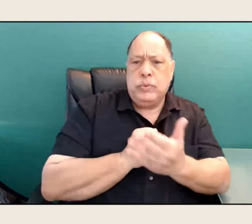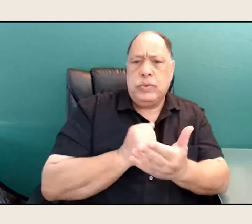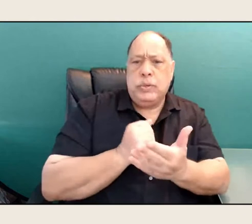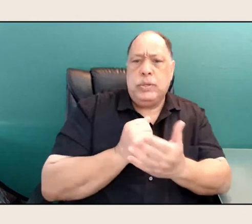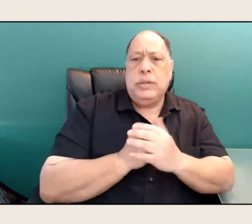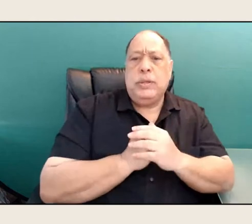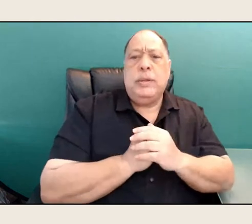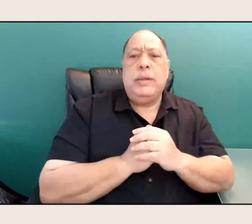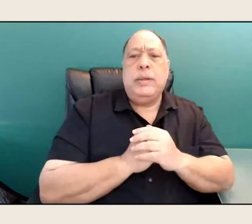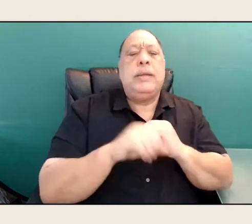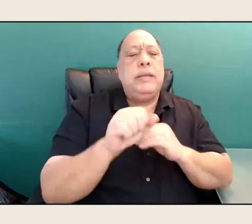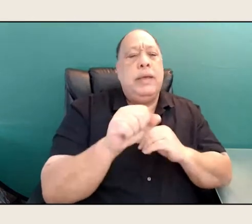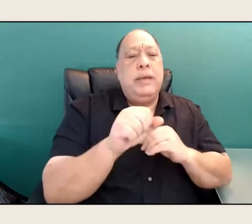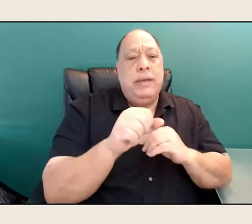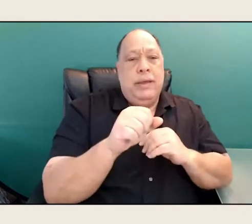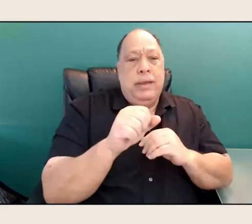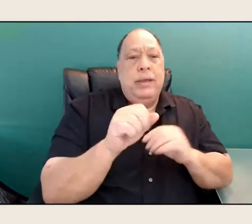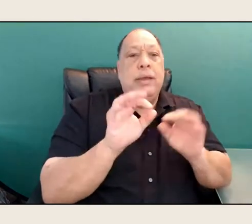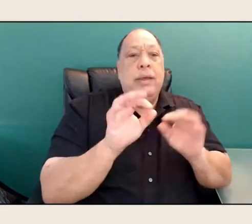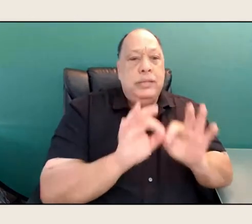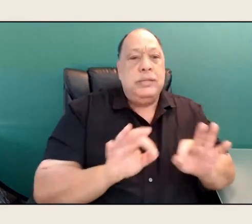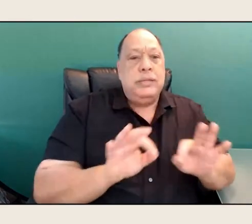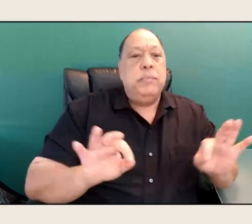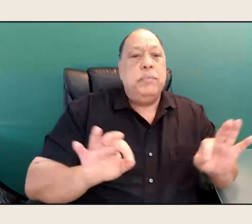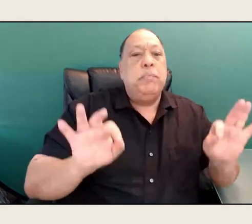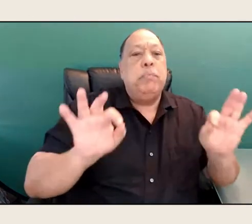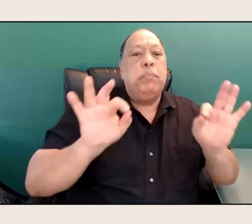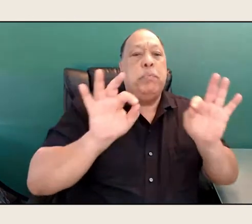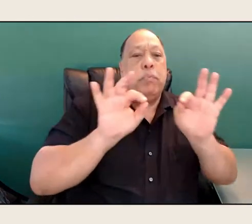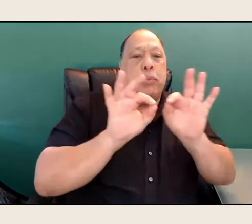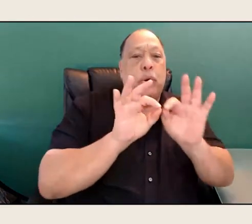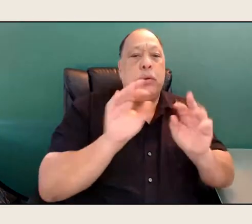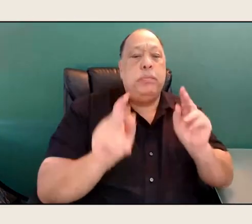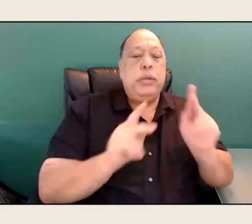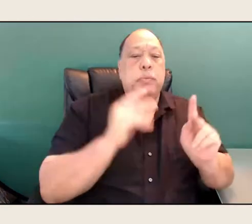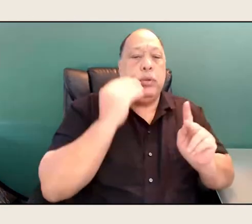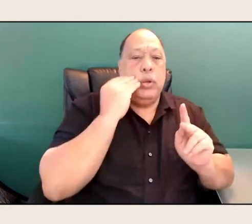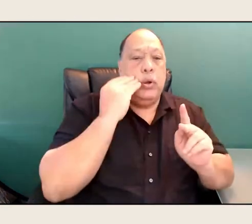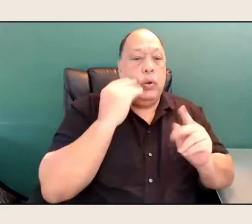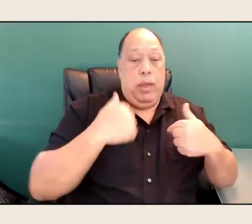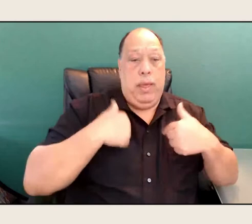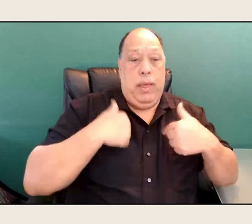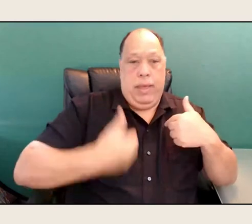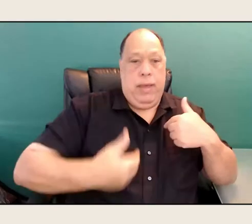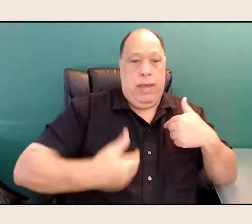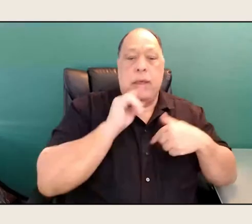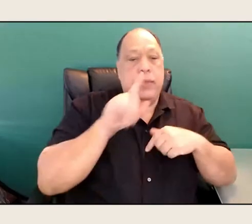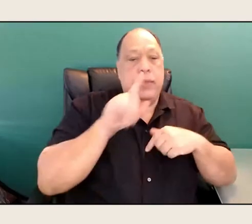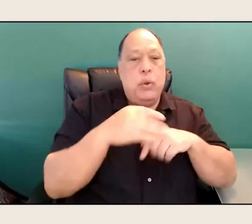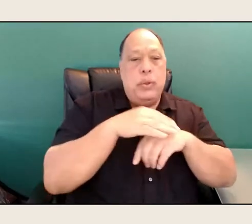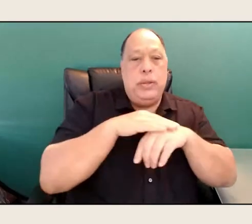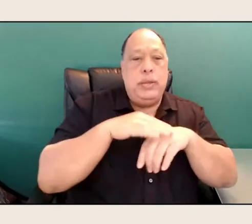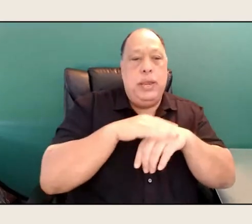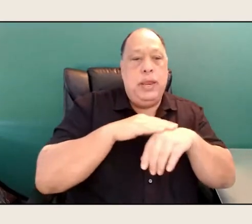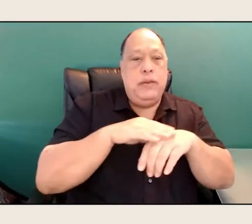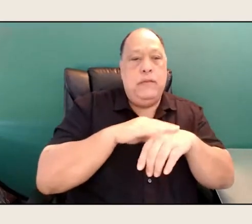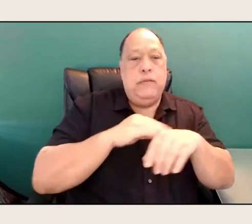Yeah, it was important that people knew that I wasn't the only Native poet, and that's why I did the Library of Congress,